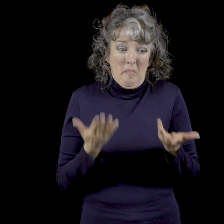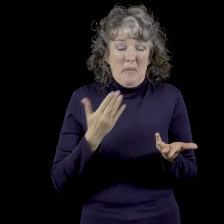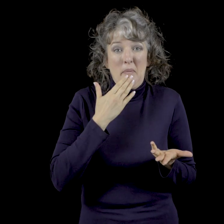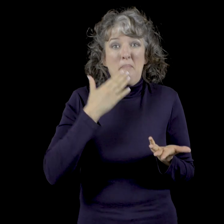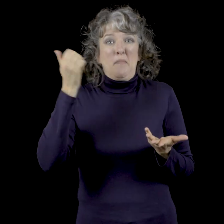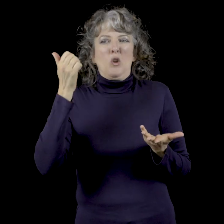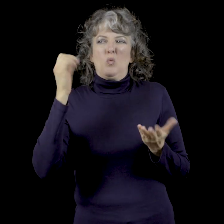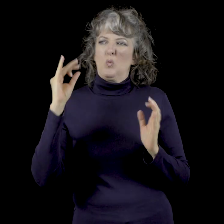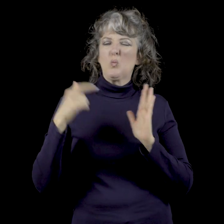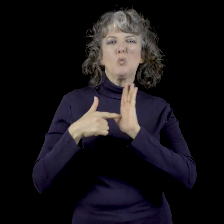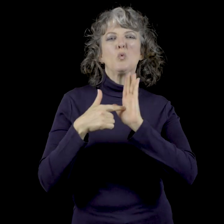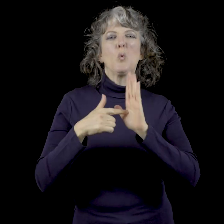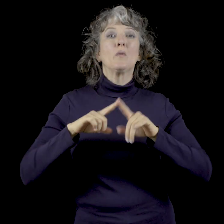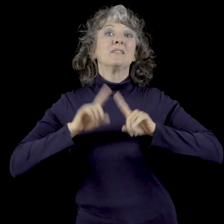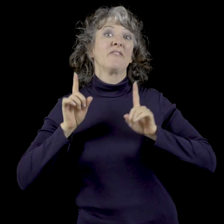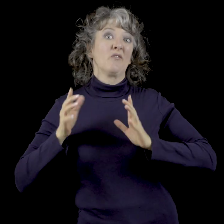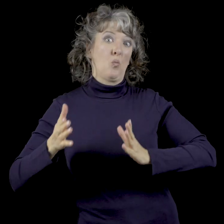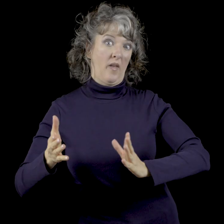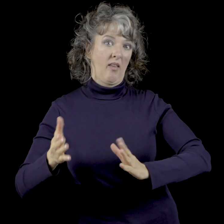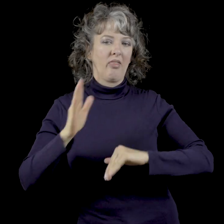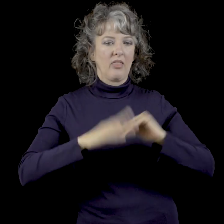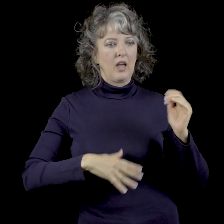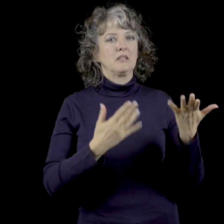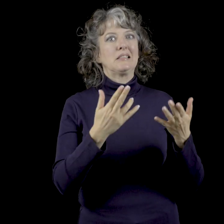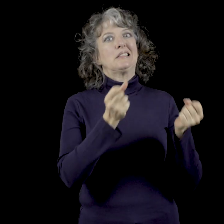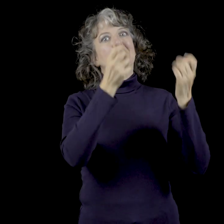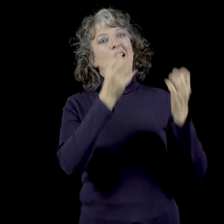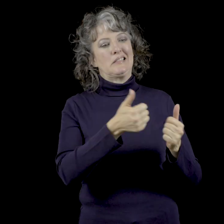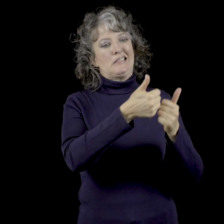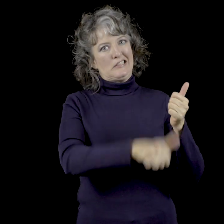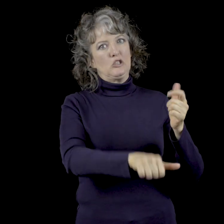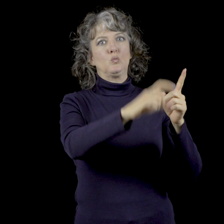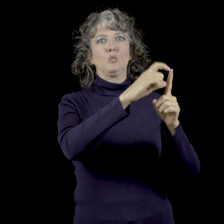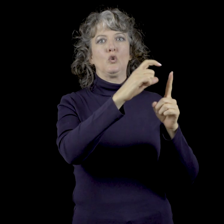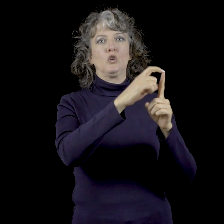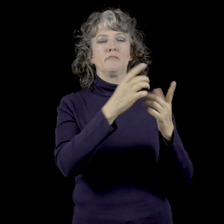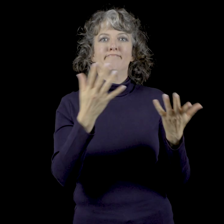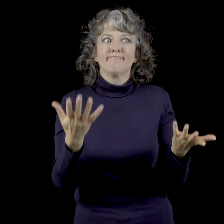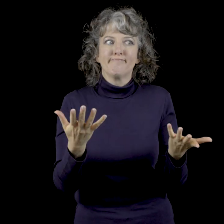Possible to present a clearer meaning, then following each words written.